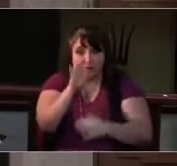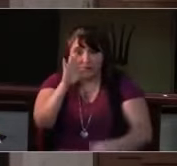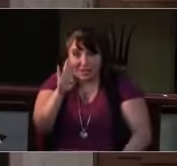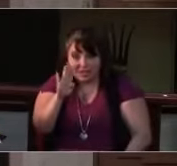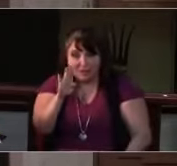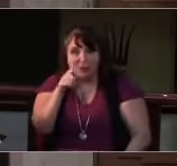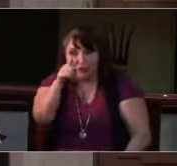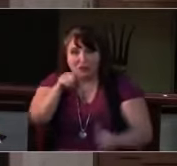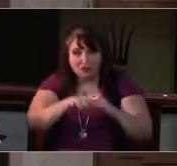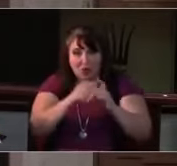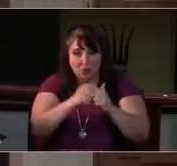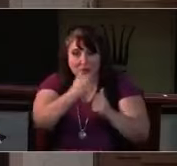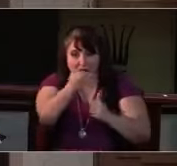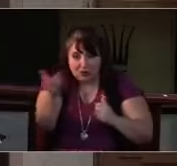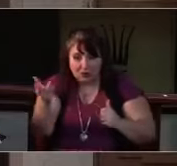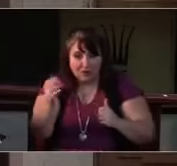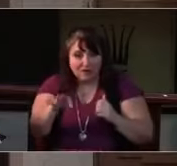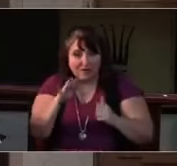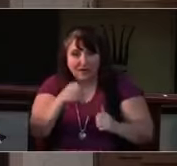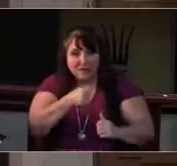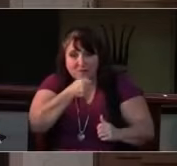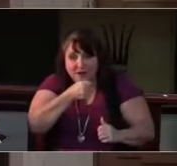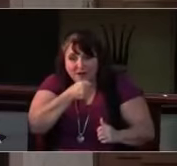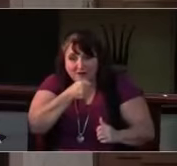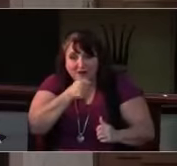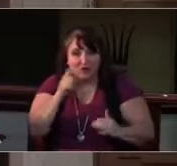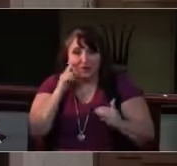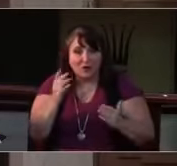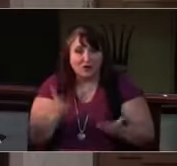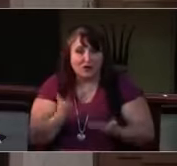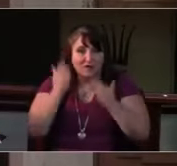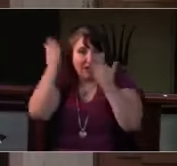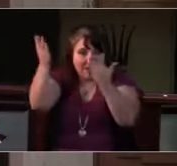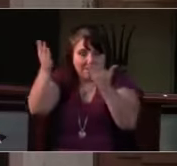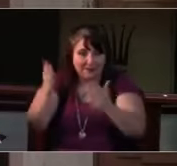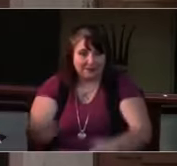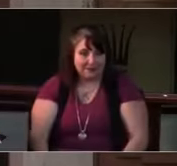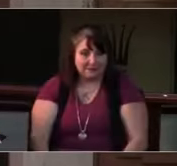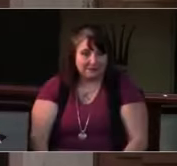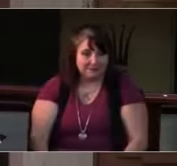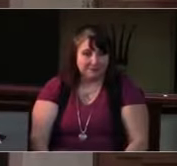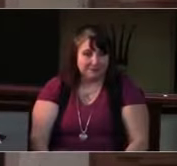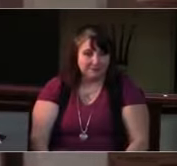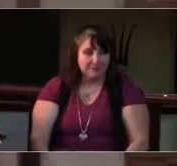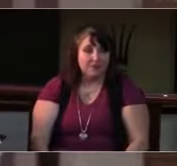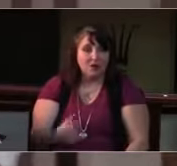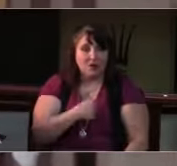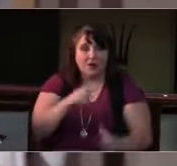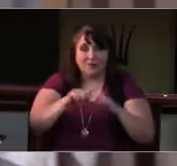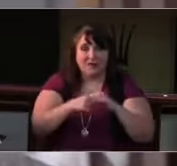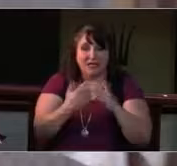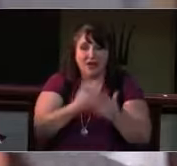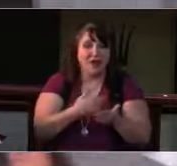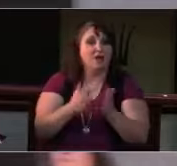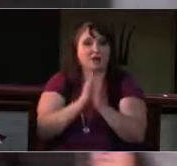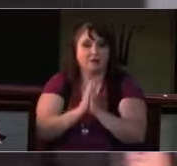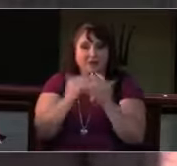and for families who struggle with infertility and miscarriage. We give thanks for all who have shown mothering care,